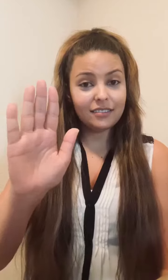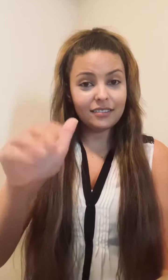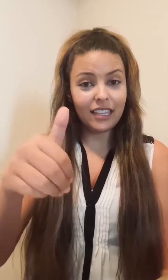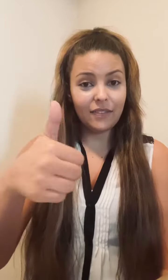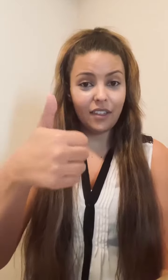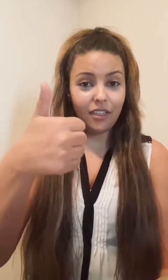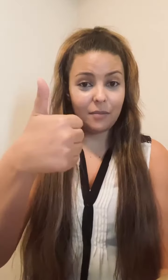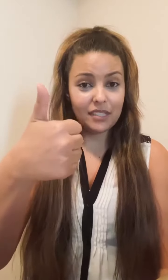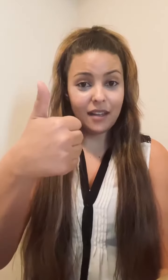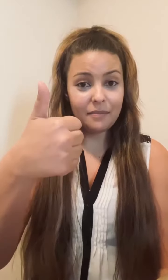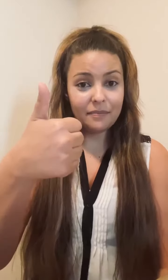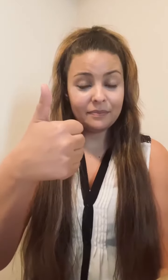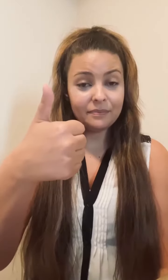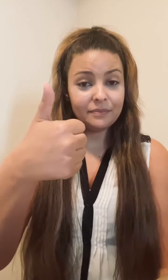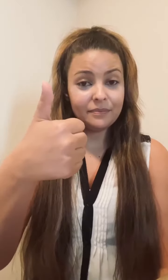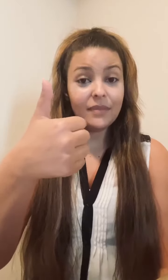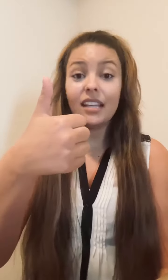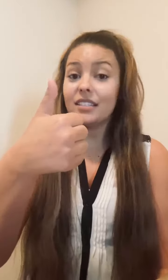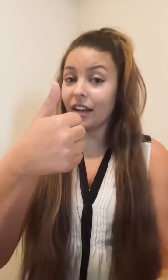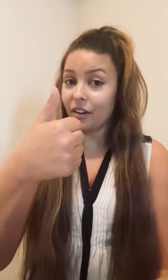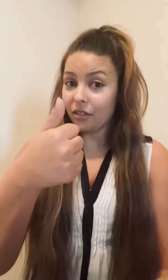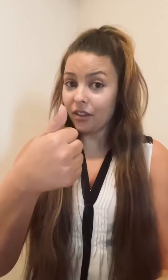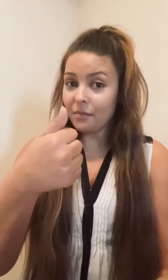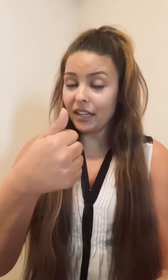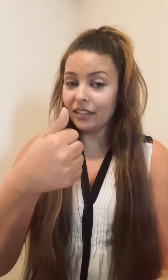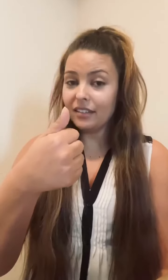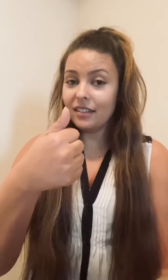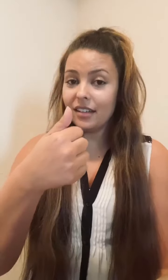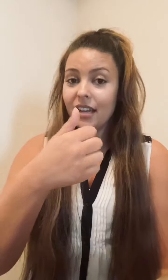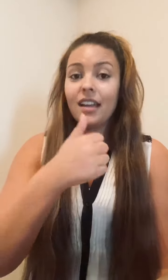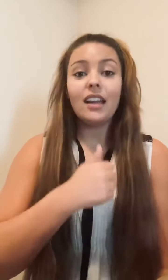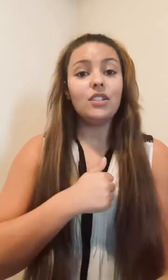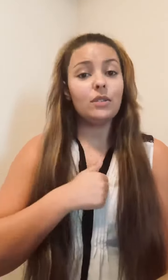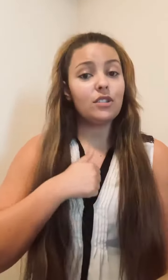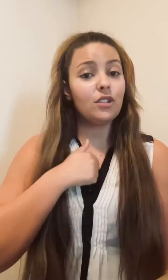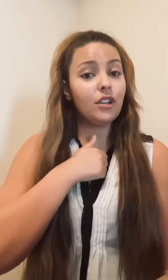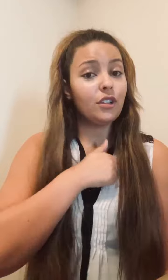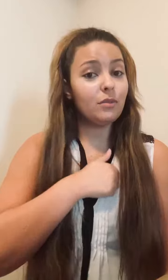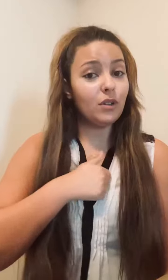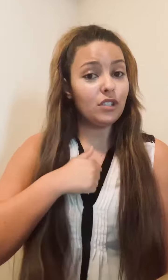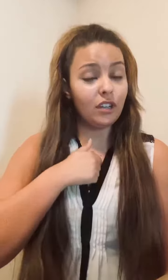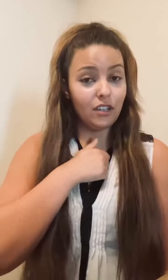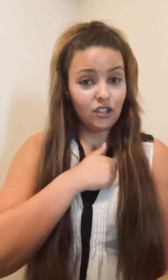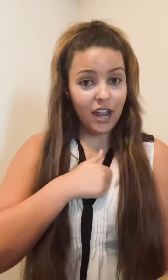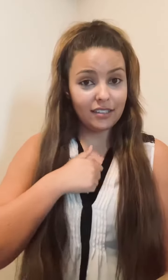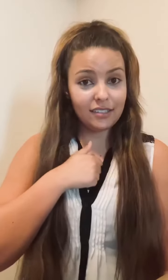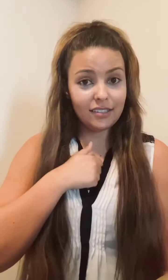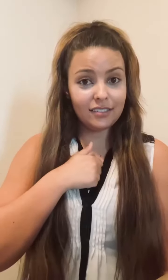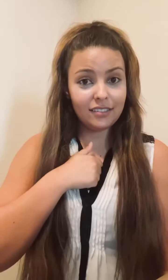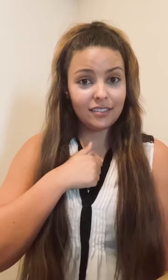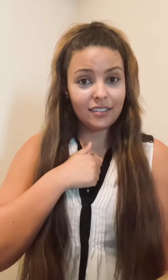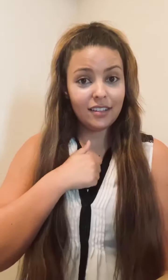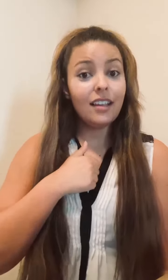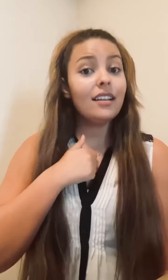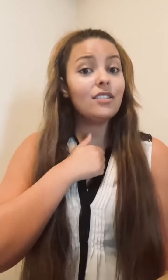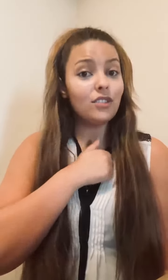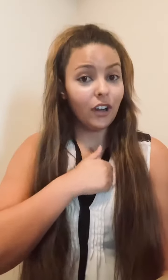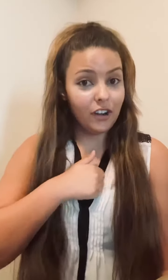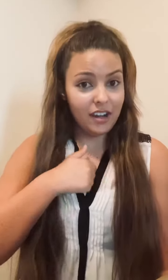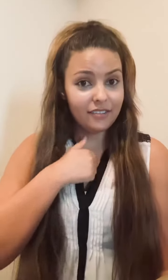Give it a thumbs up, tuck your thumb in and do a circular motion on your chest. Sorry